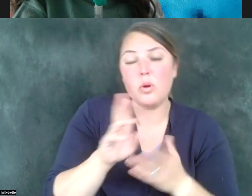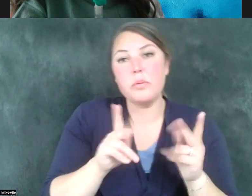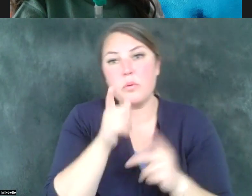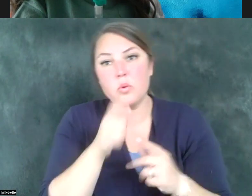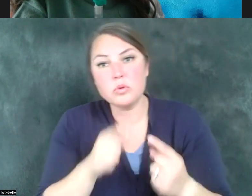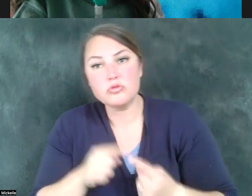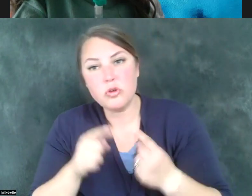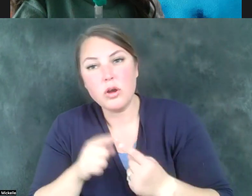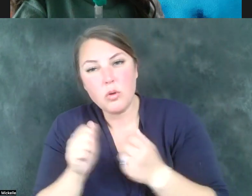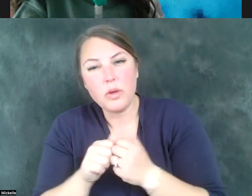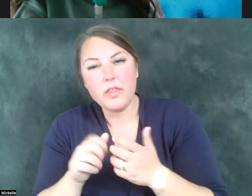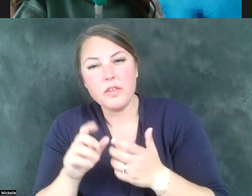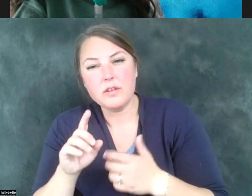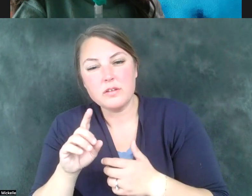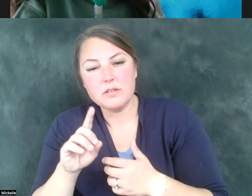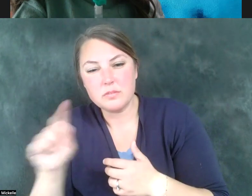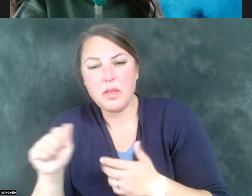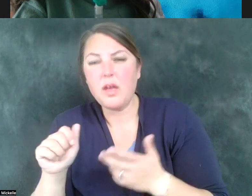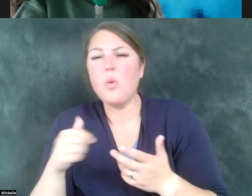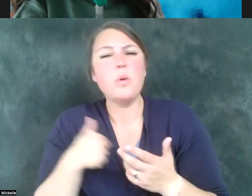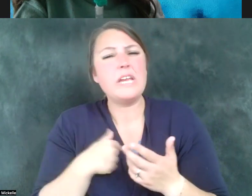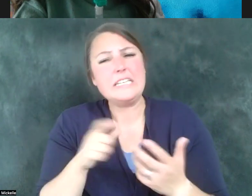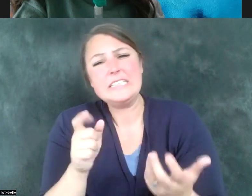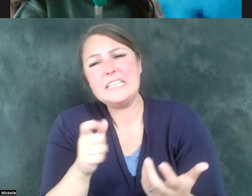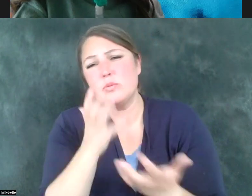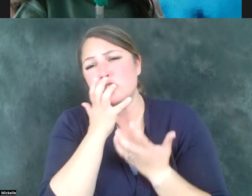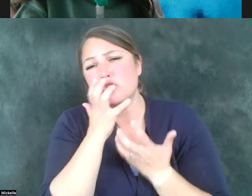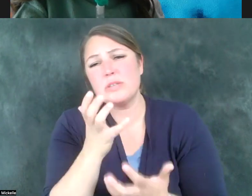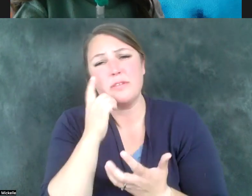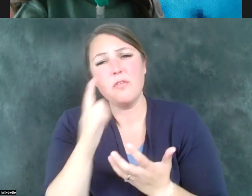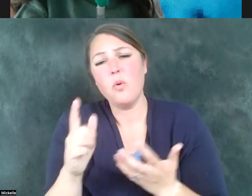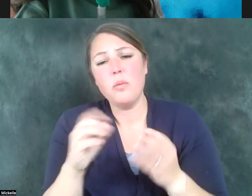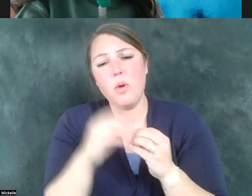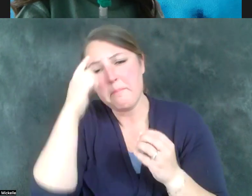need for greater resources for mental health clinicians, clinical services.